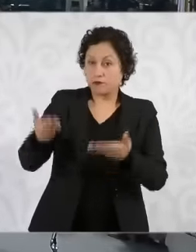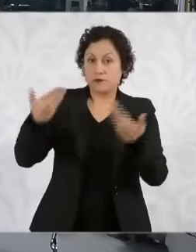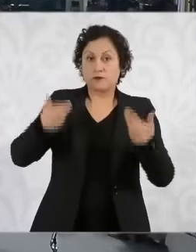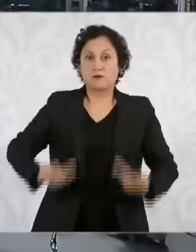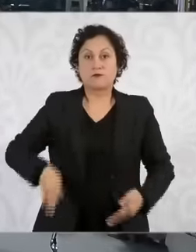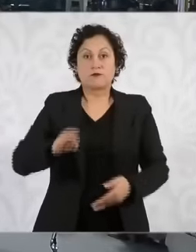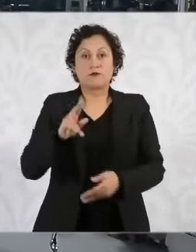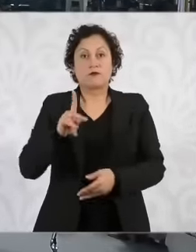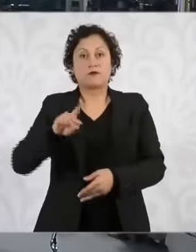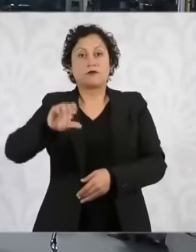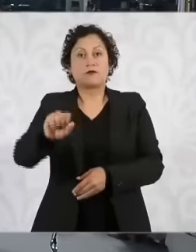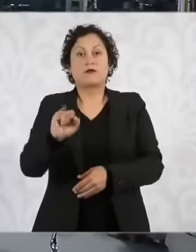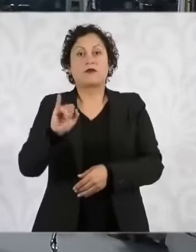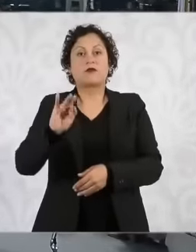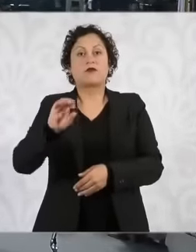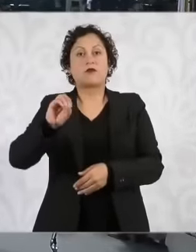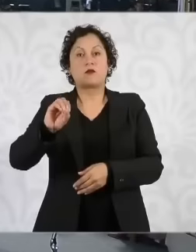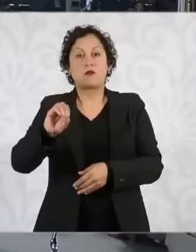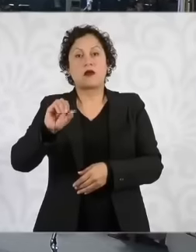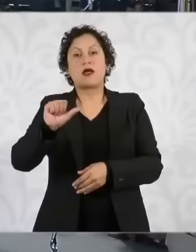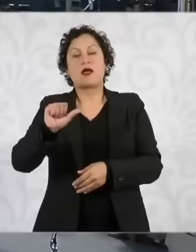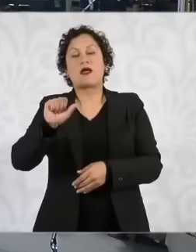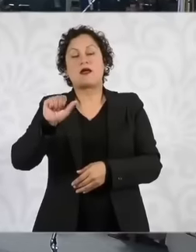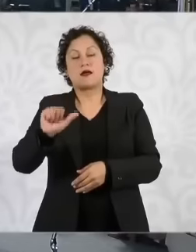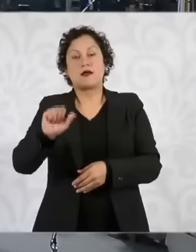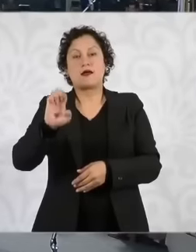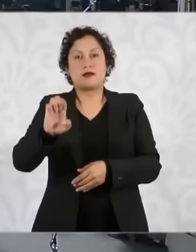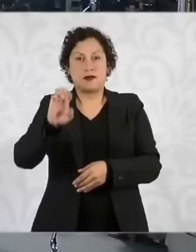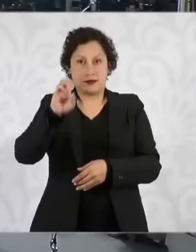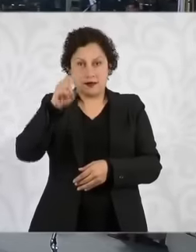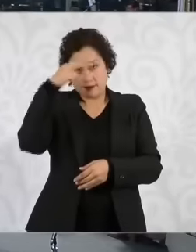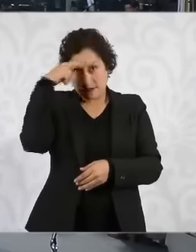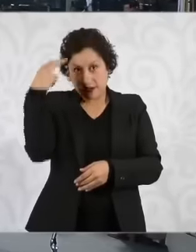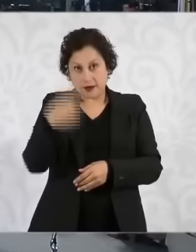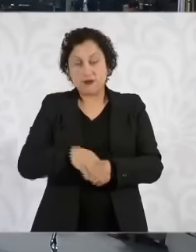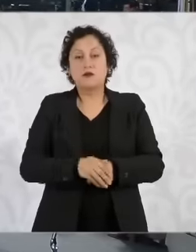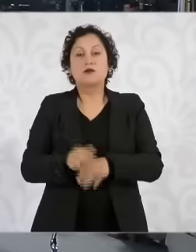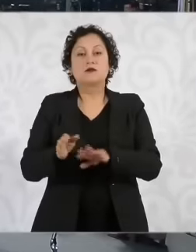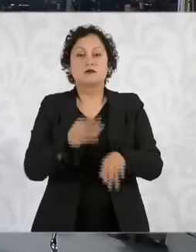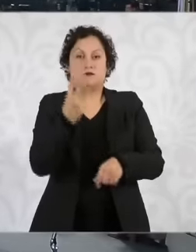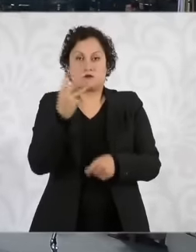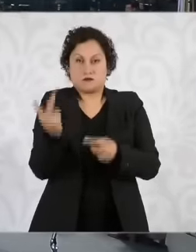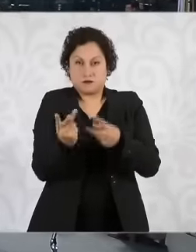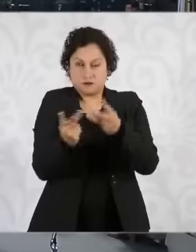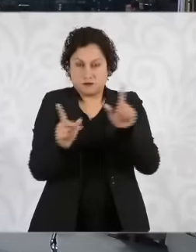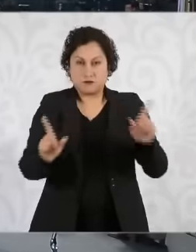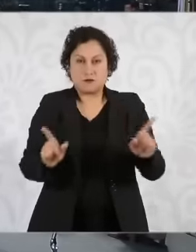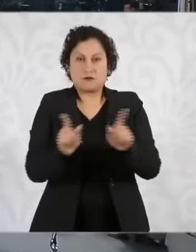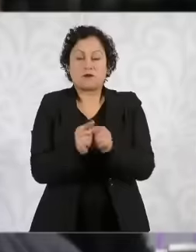infob Mexico I have three very quick and brief questions eh he had previously mentioned that